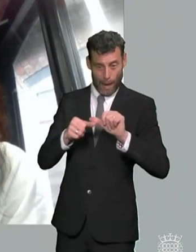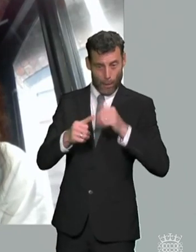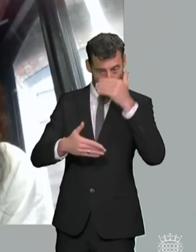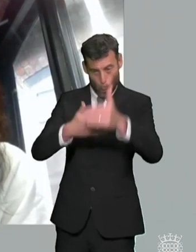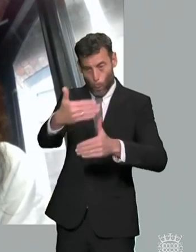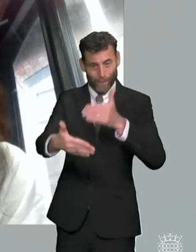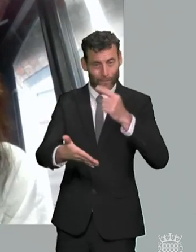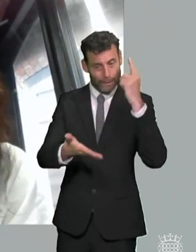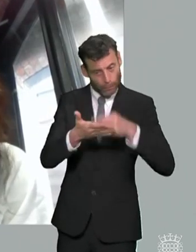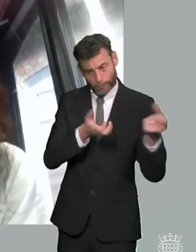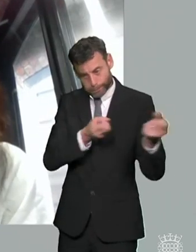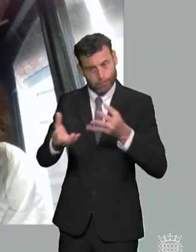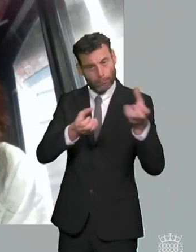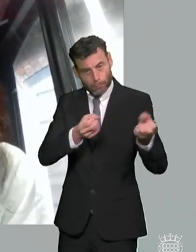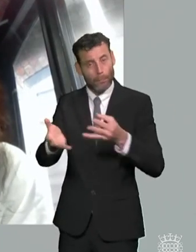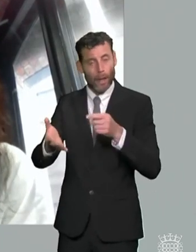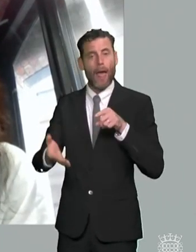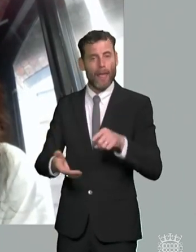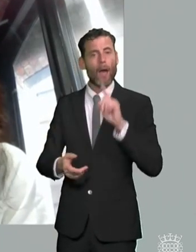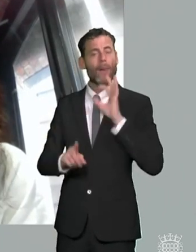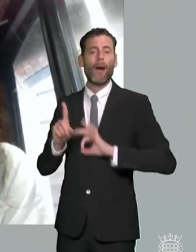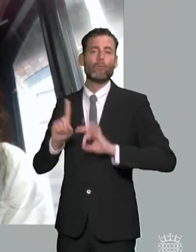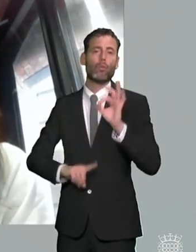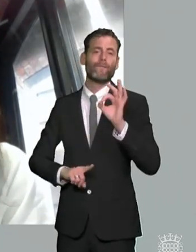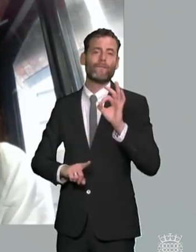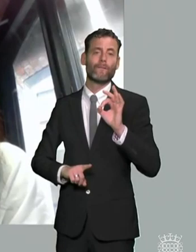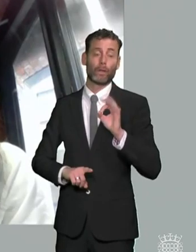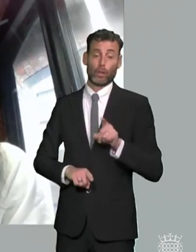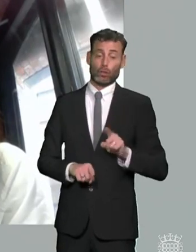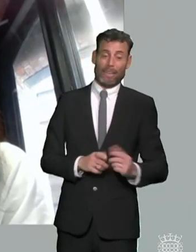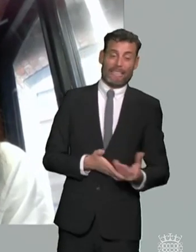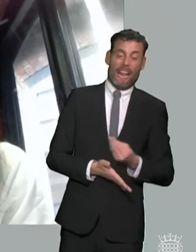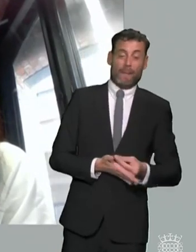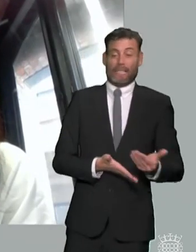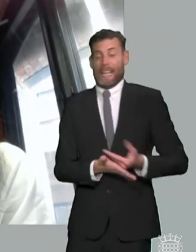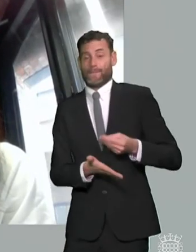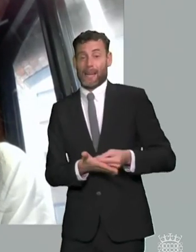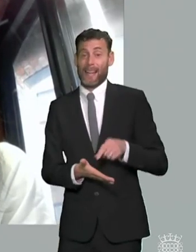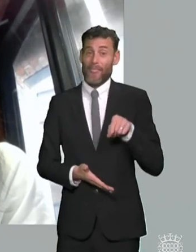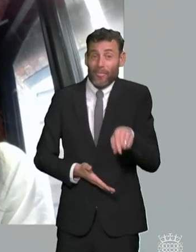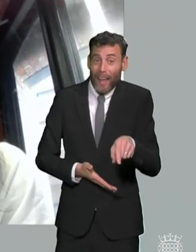term efficiencies such as suggested won't won't ultimately solve the problem or that that there